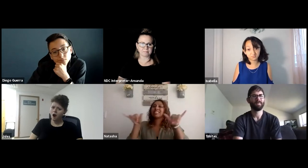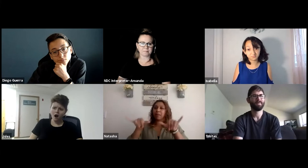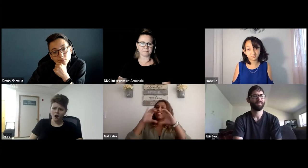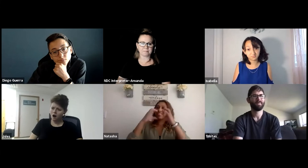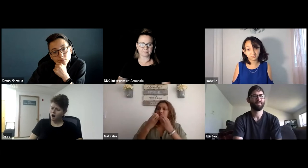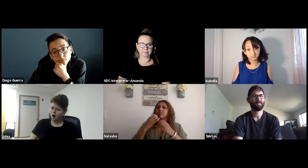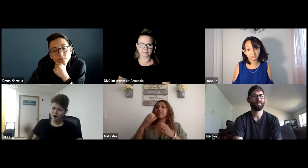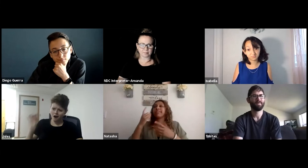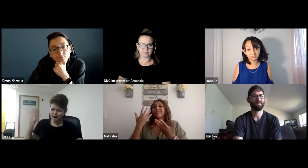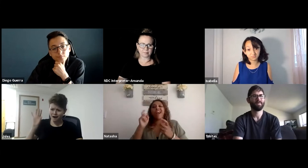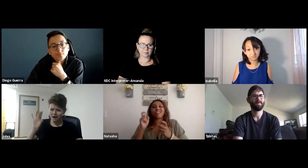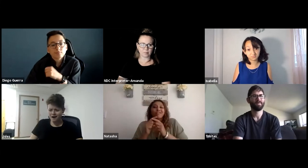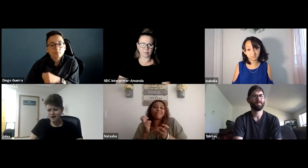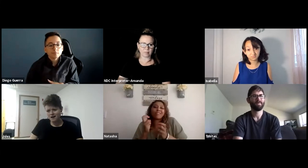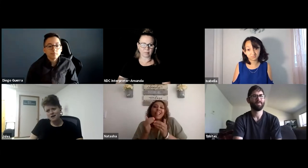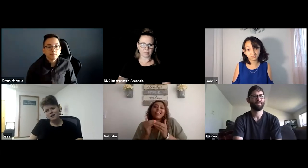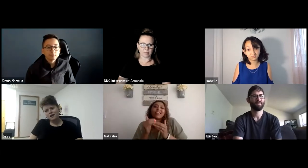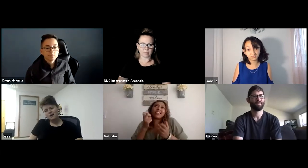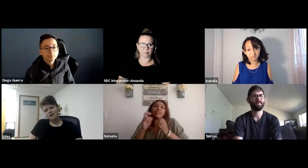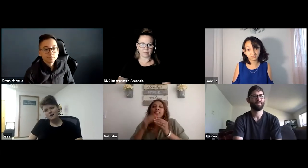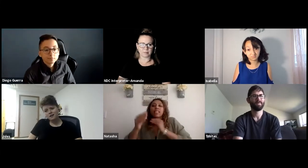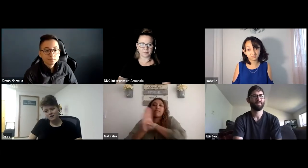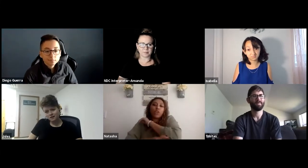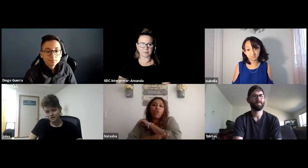And I decided to find the same class with a different professor.